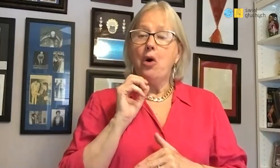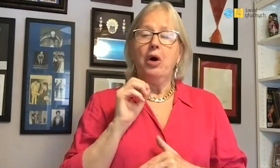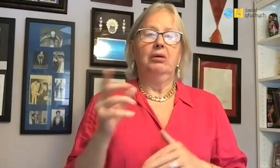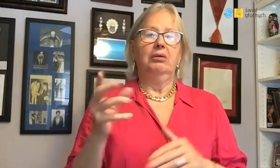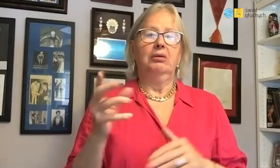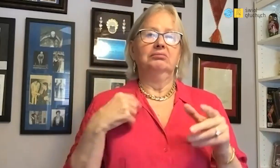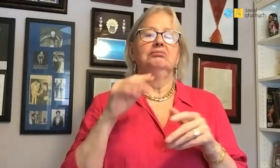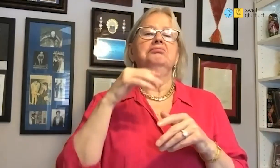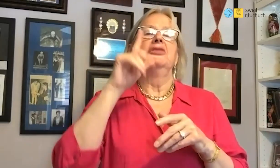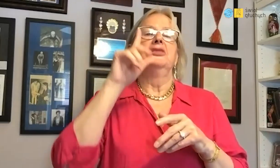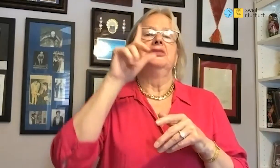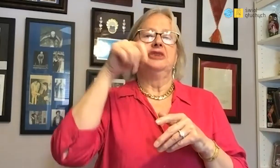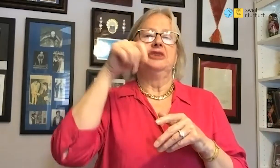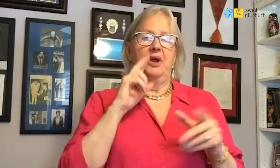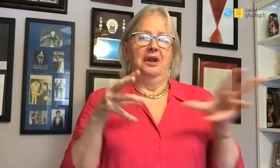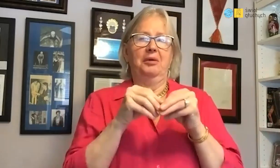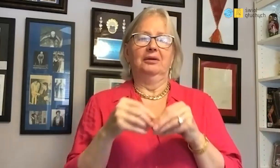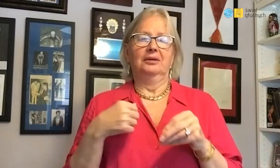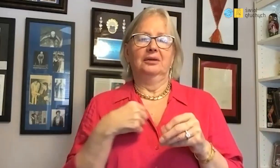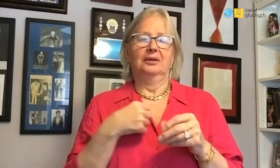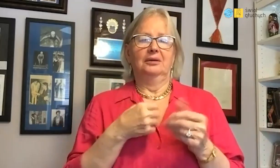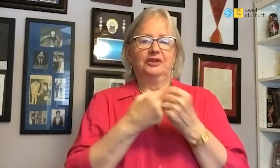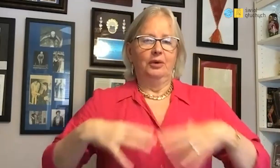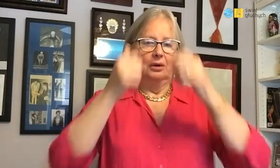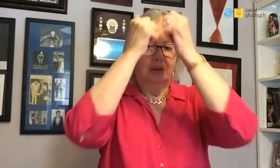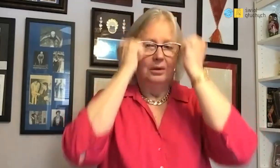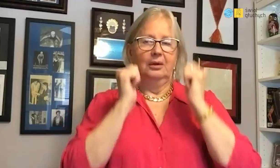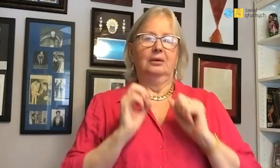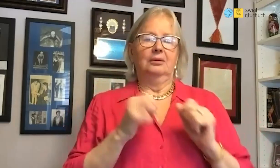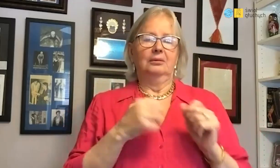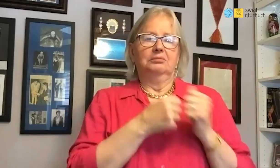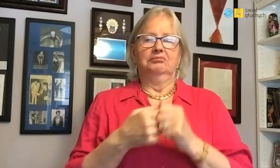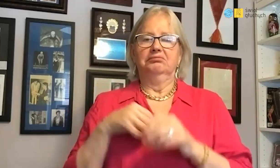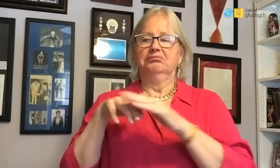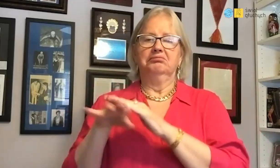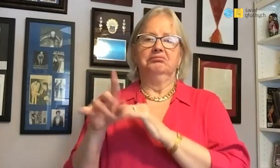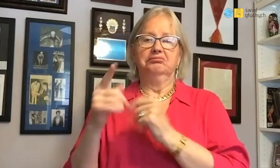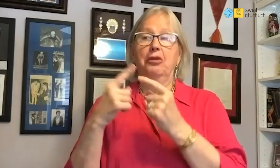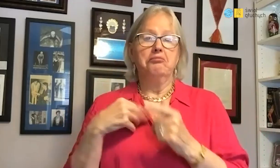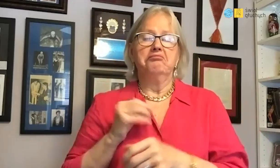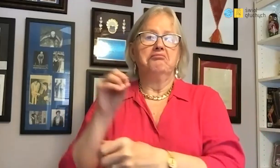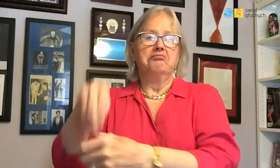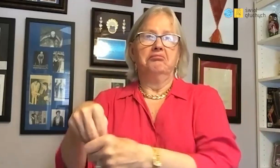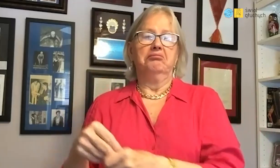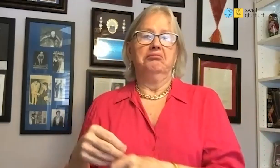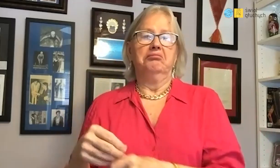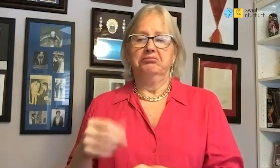Next week my mother brought me things for swimming, which I put to the cabinet.